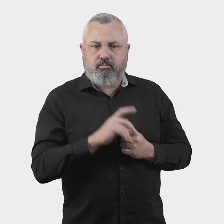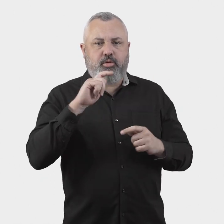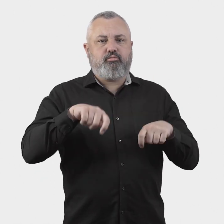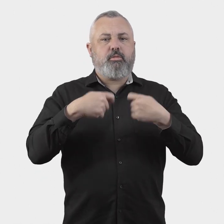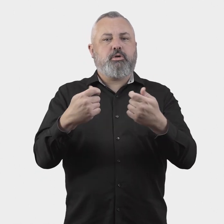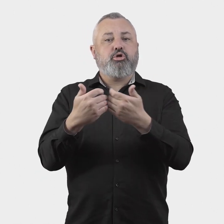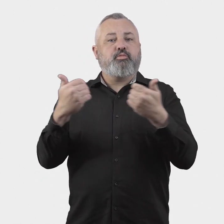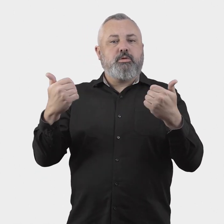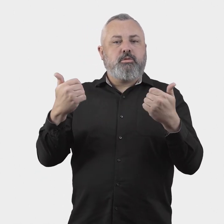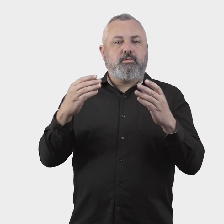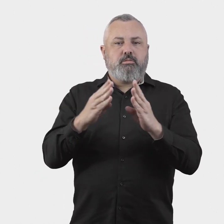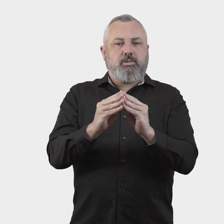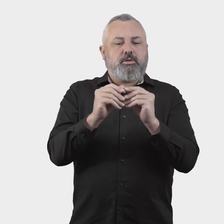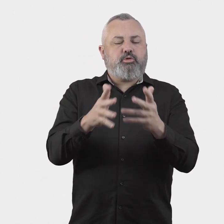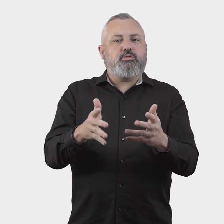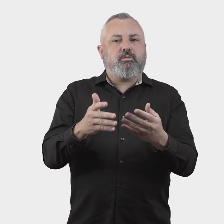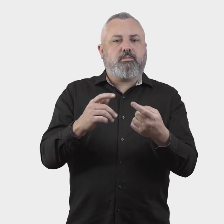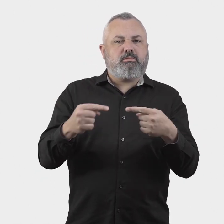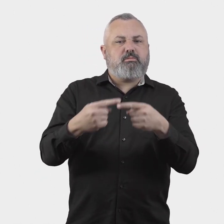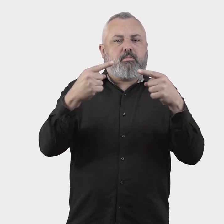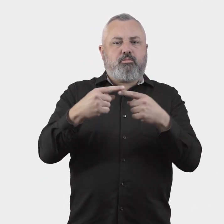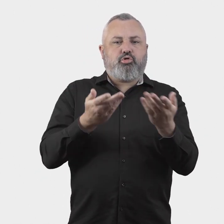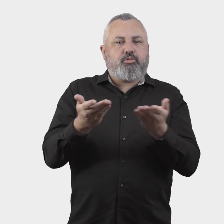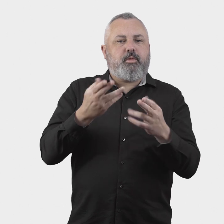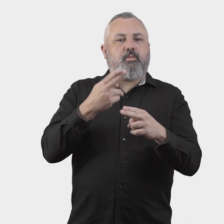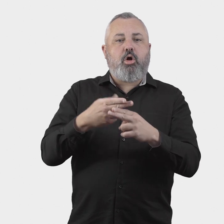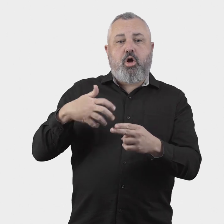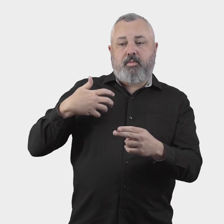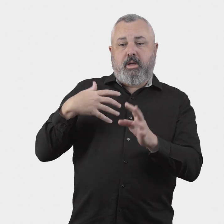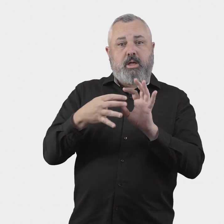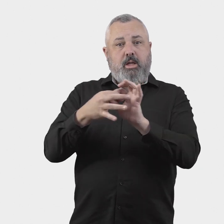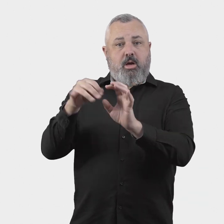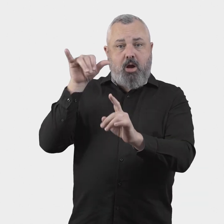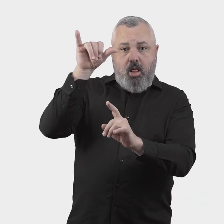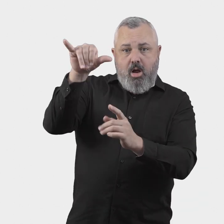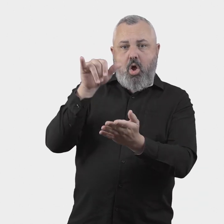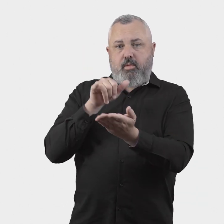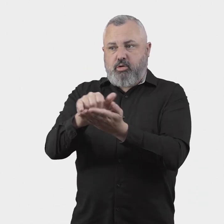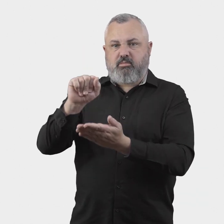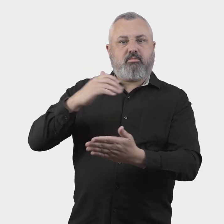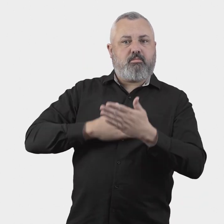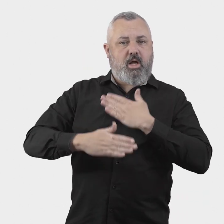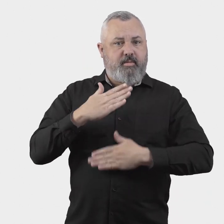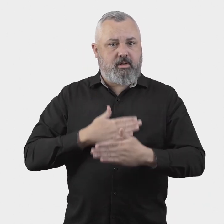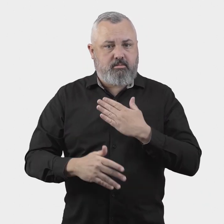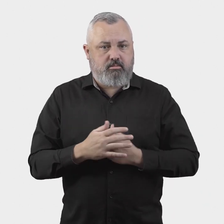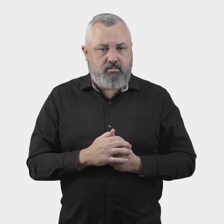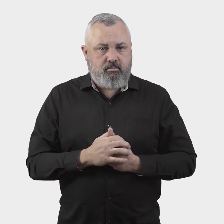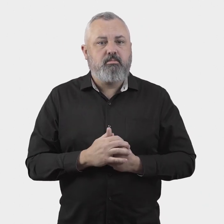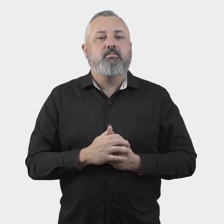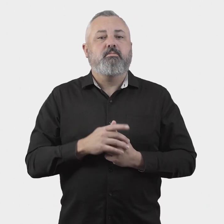Deliver an external dispute resolution service in relation to airlines’ and airports’ conduct in a way that is